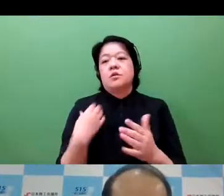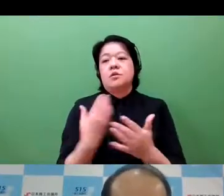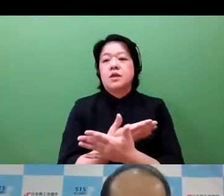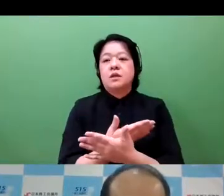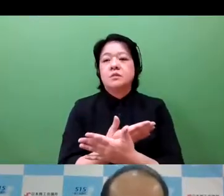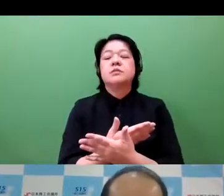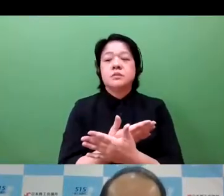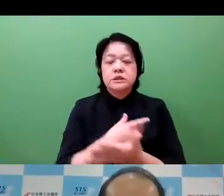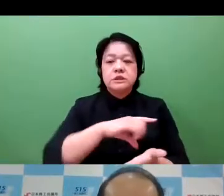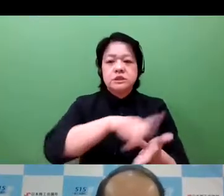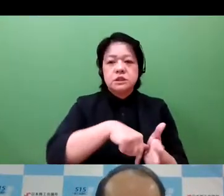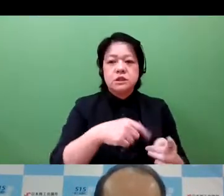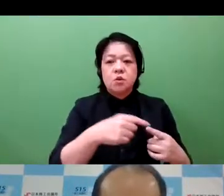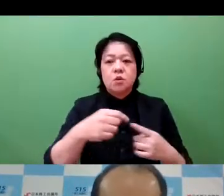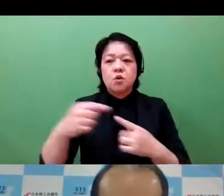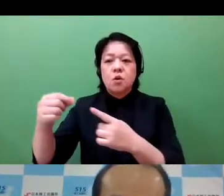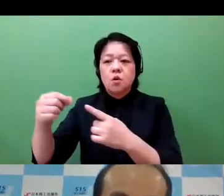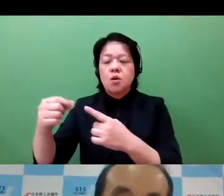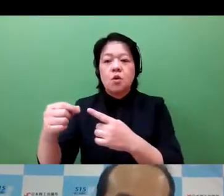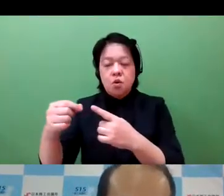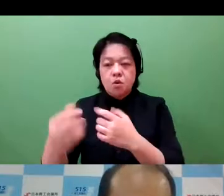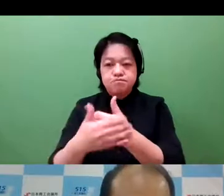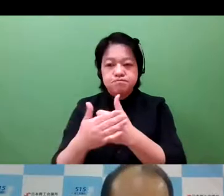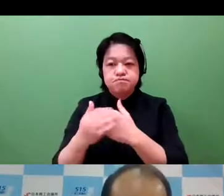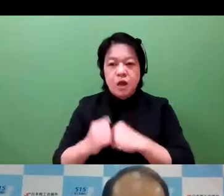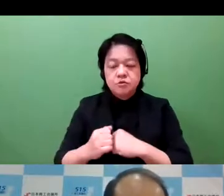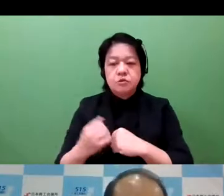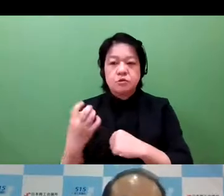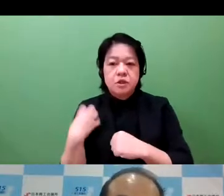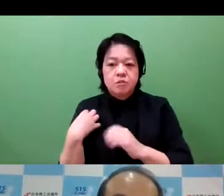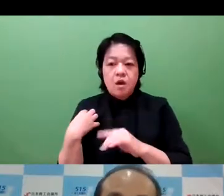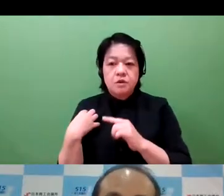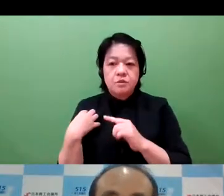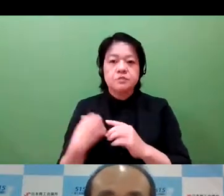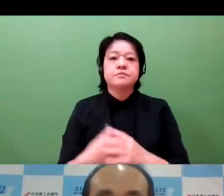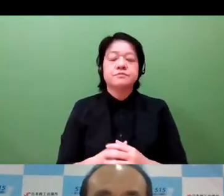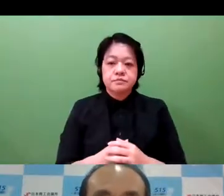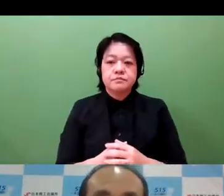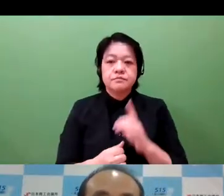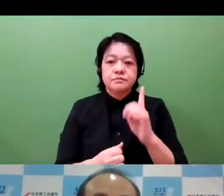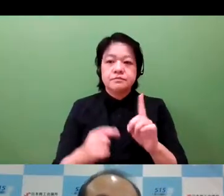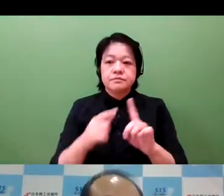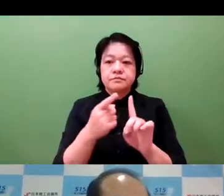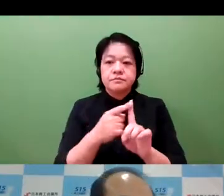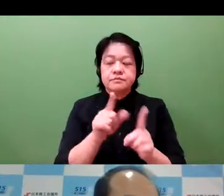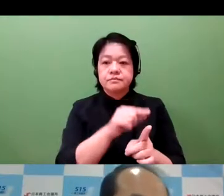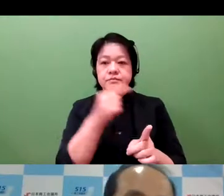and local employment, a role crucial to the Japanese business sector. Please, can you turn the page?